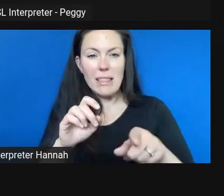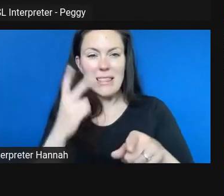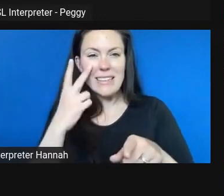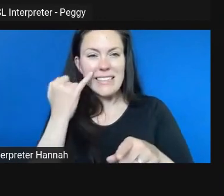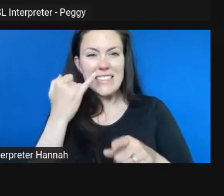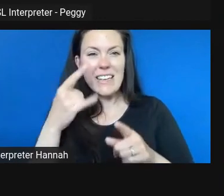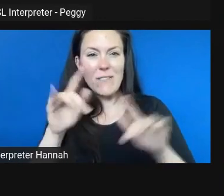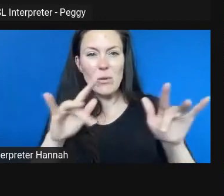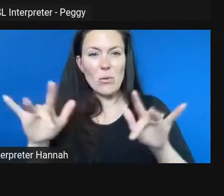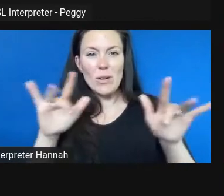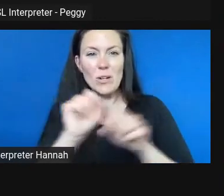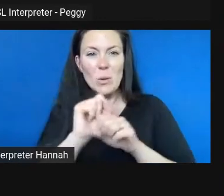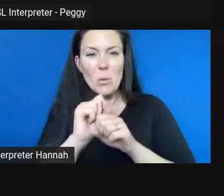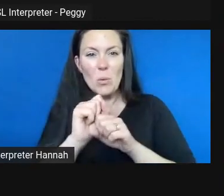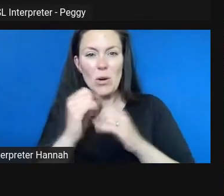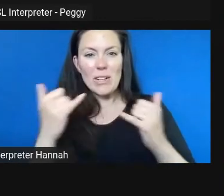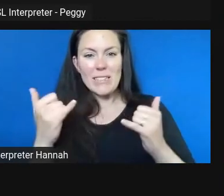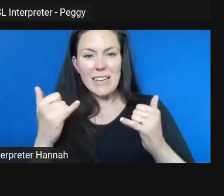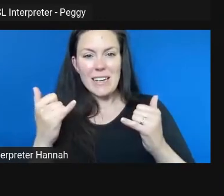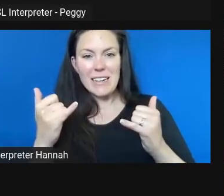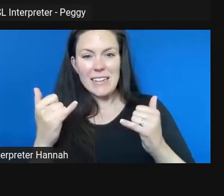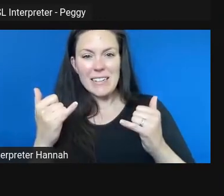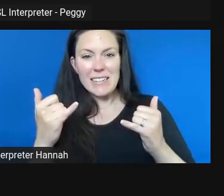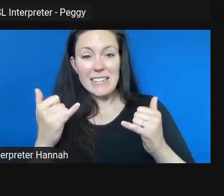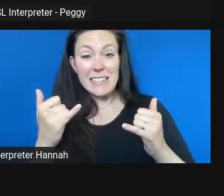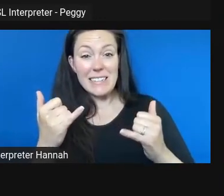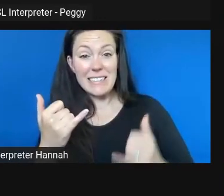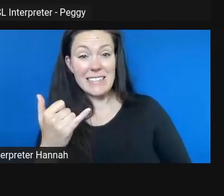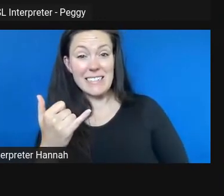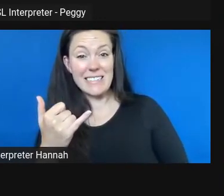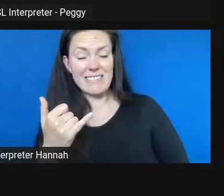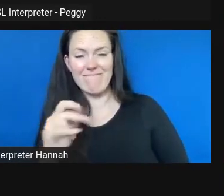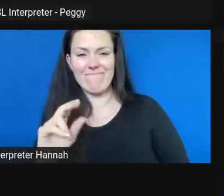working well here. I just apologize.